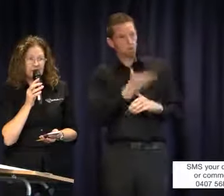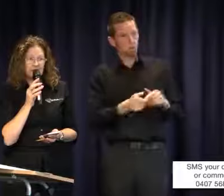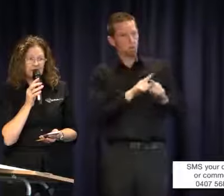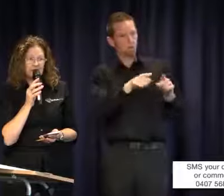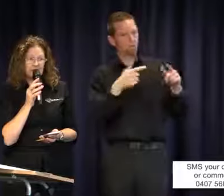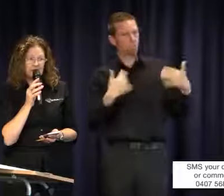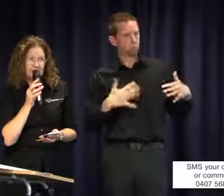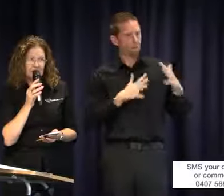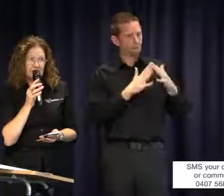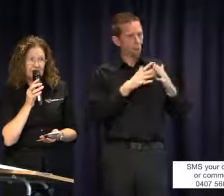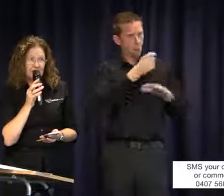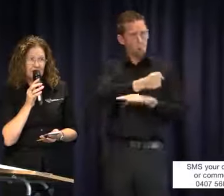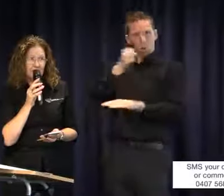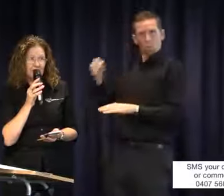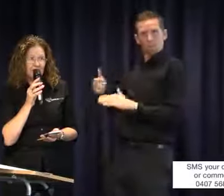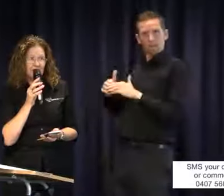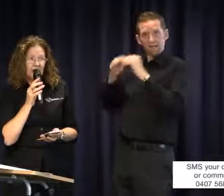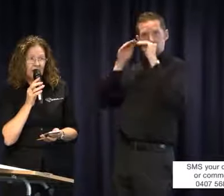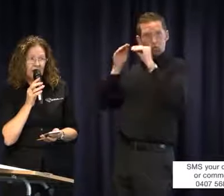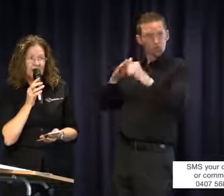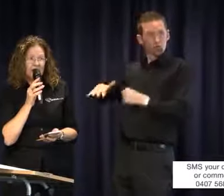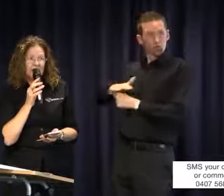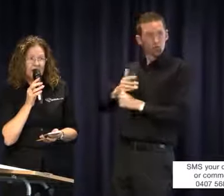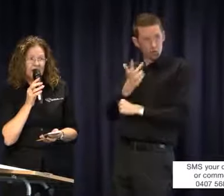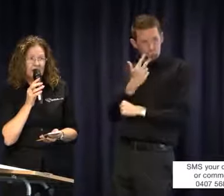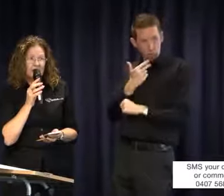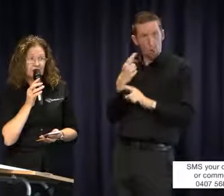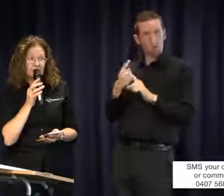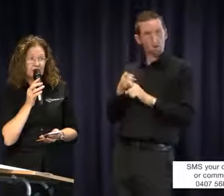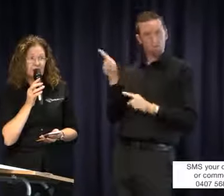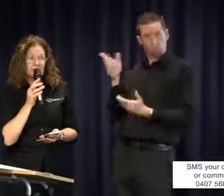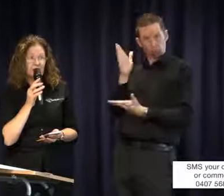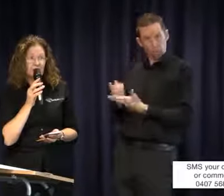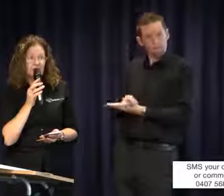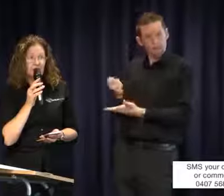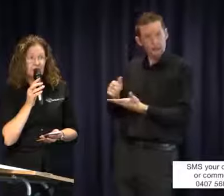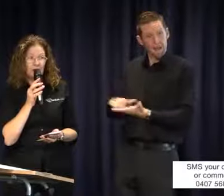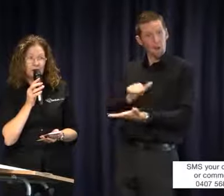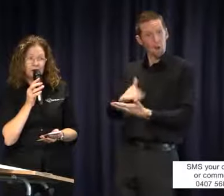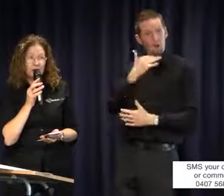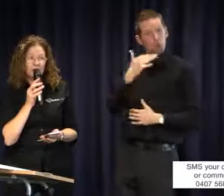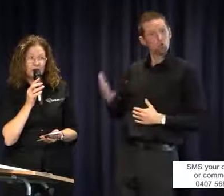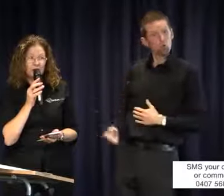the education system and paid as such, I think you would find a lot more interpreters going